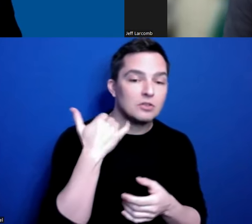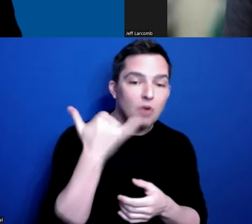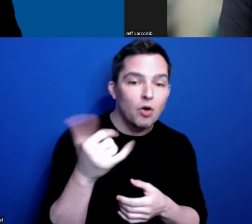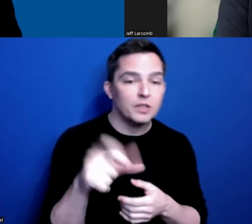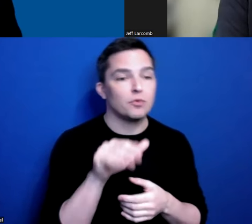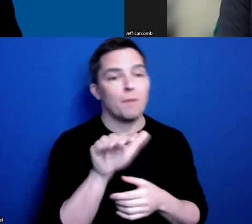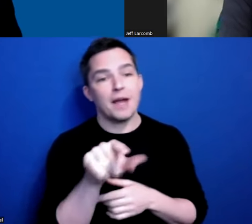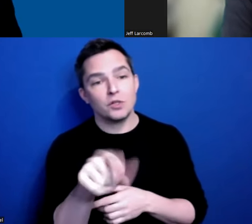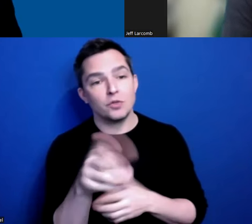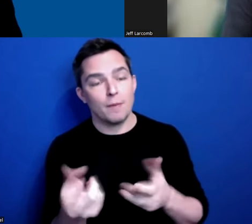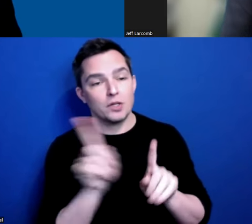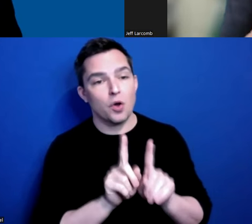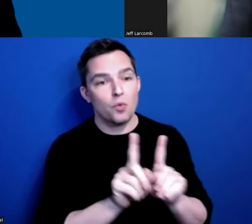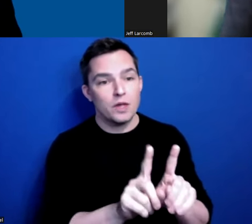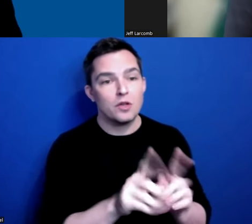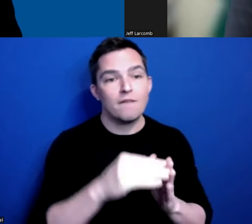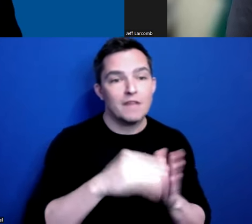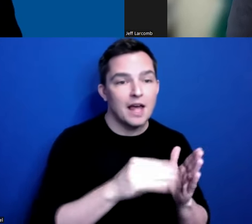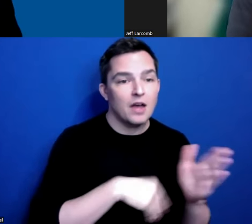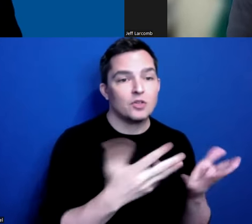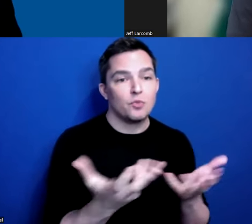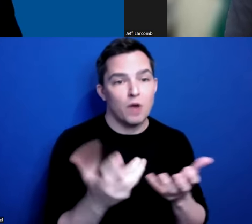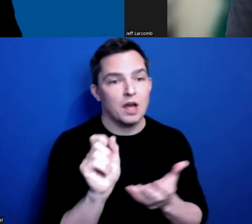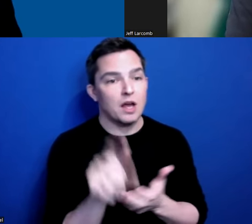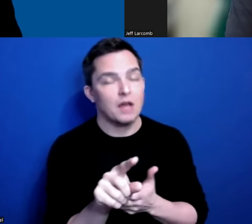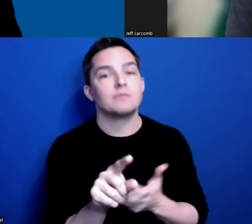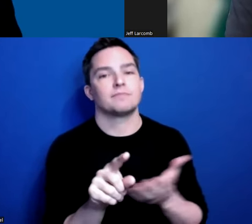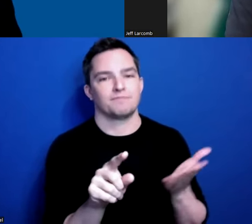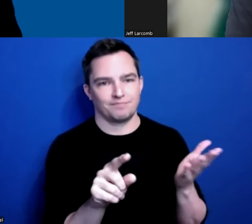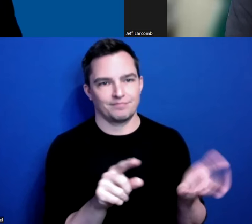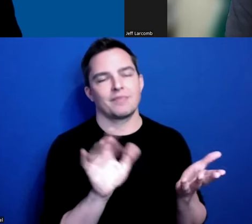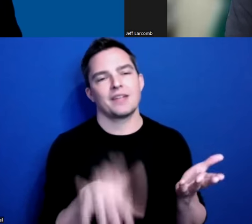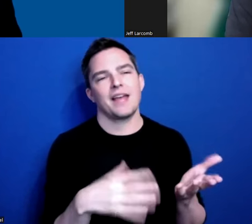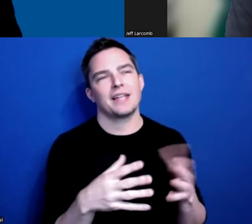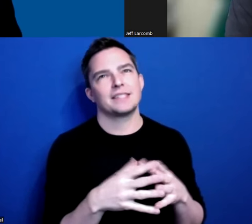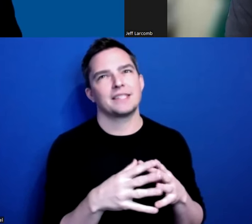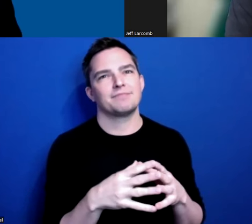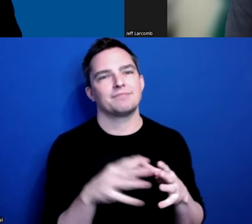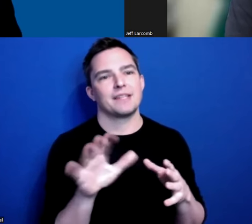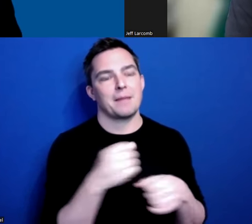to go with you to fill that out? And that has made all the difference in the world.